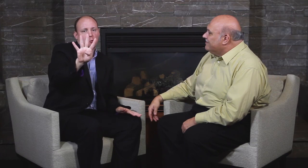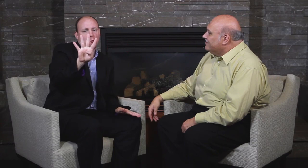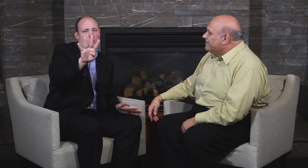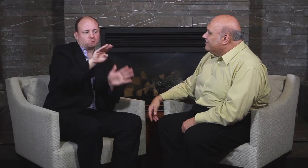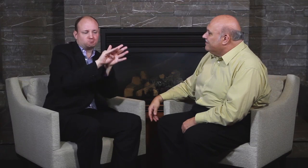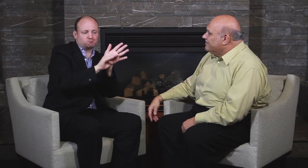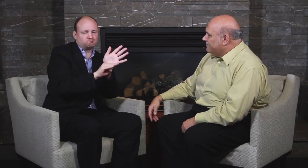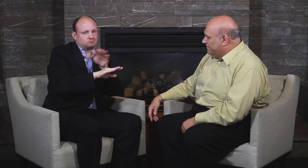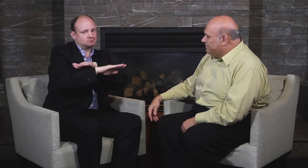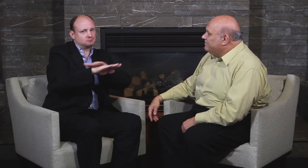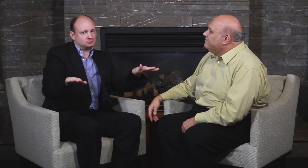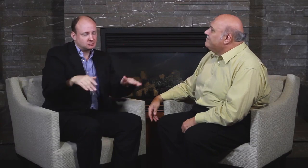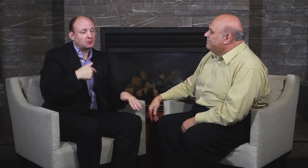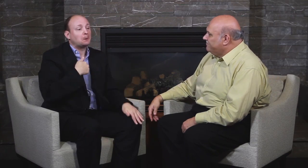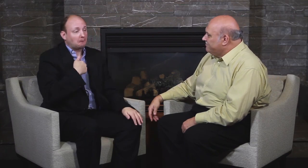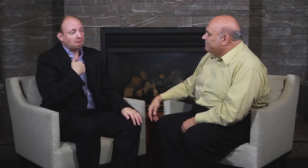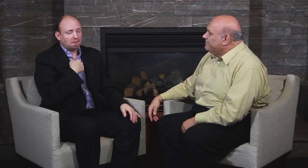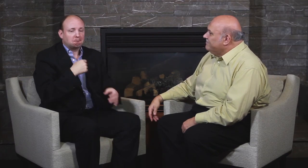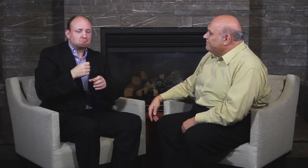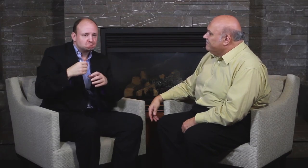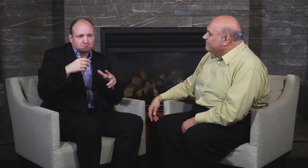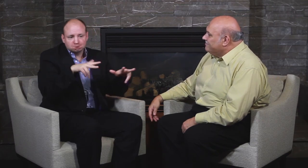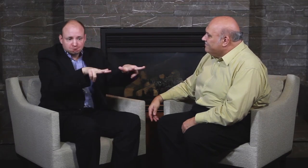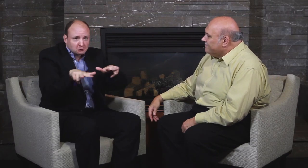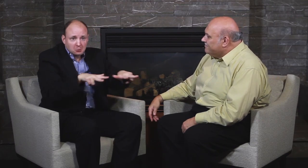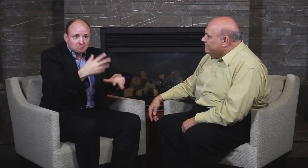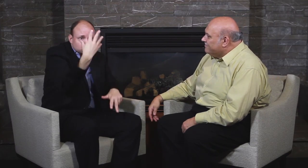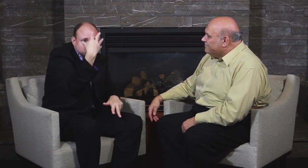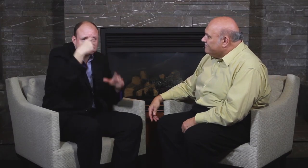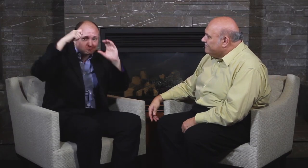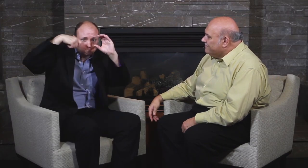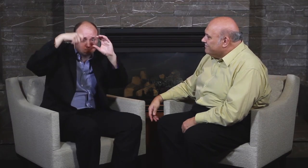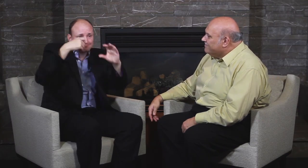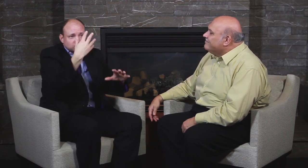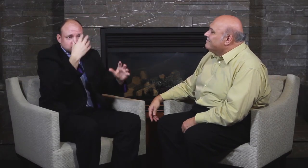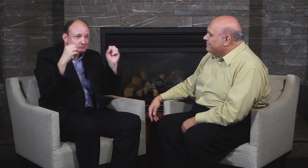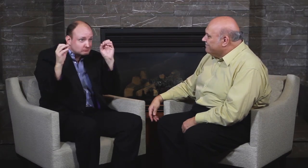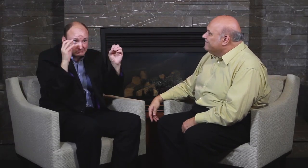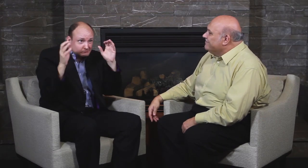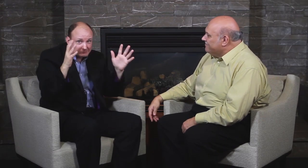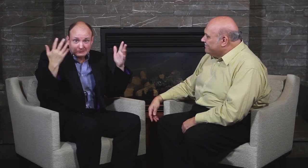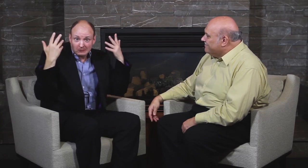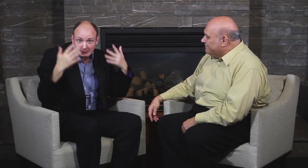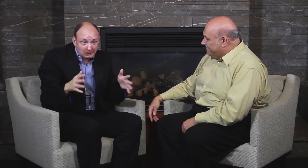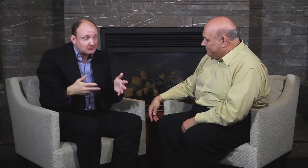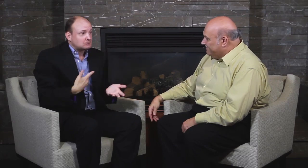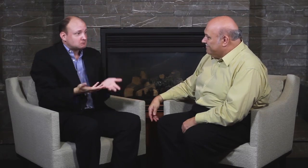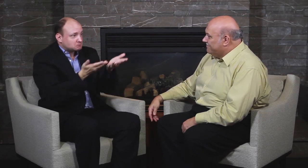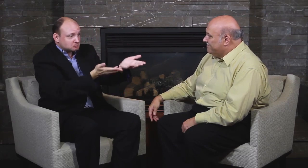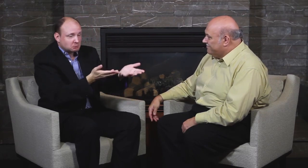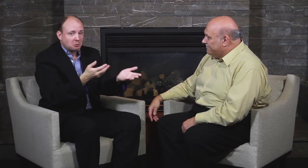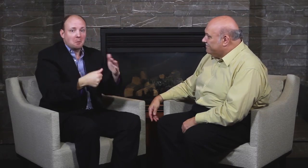went ahead and made them. I showed it to my boss and he really liked it.